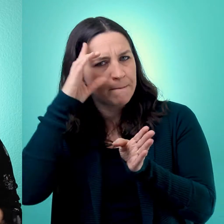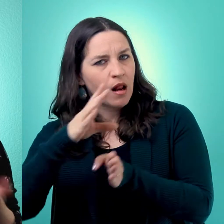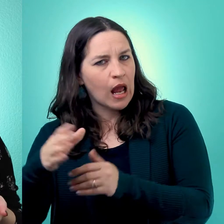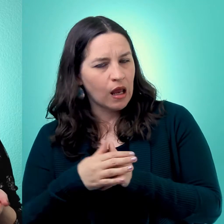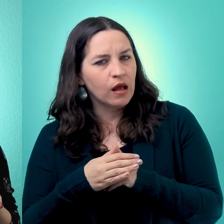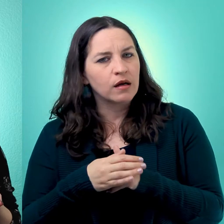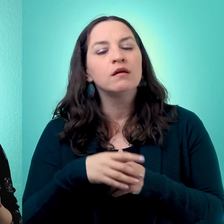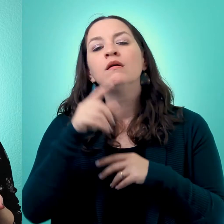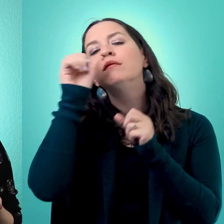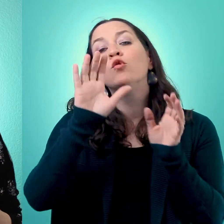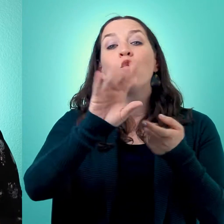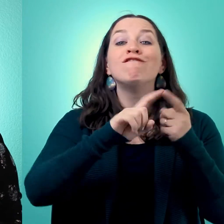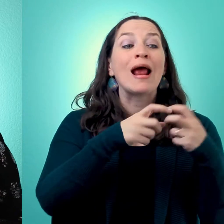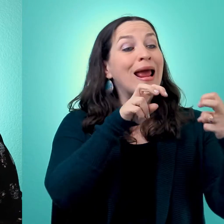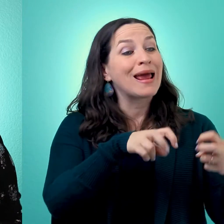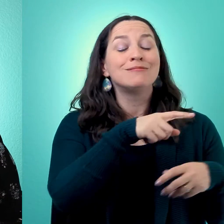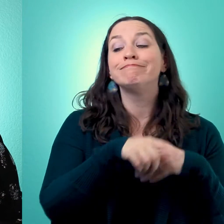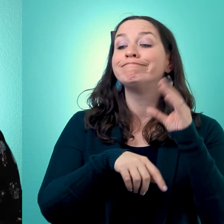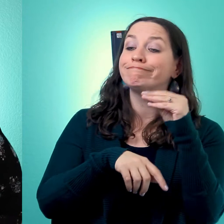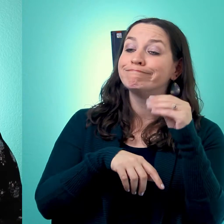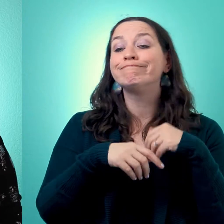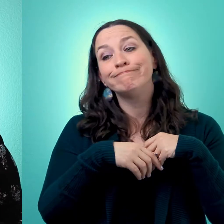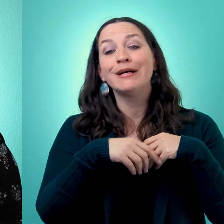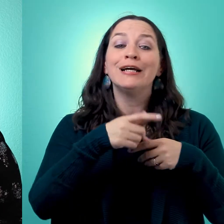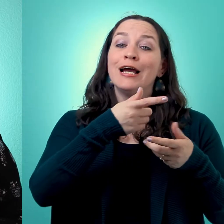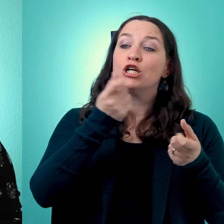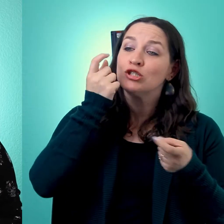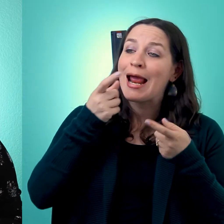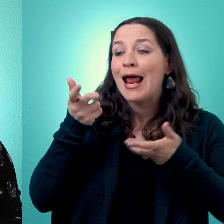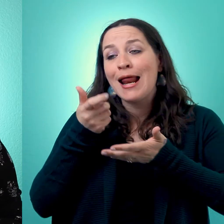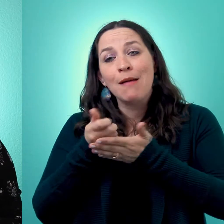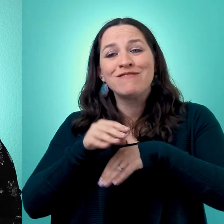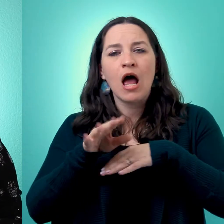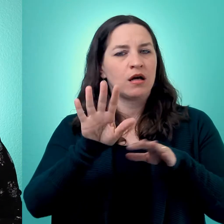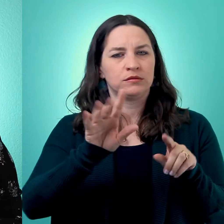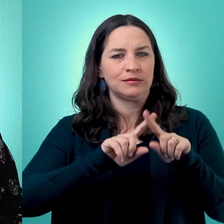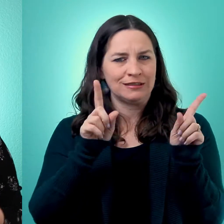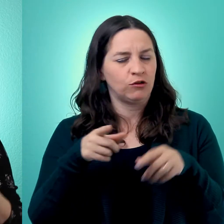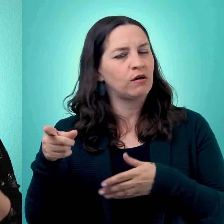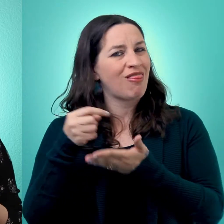they're not just going in like a friend and listening to you and nodding their head and making sympathetic noises. They are trained to think